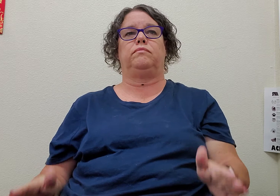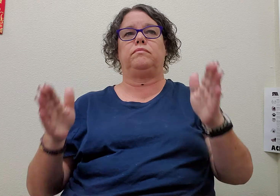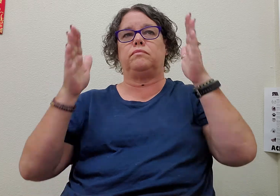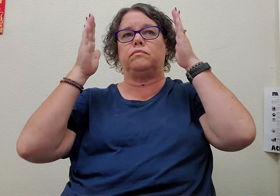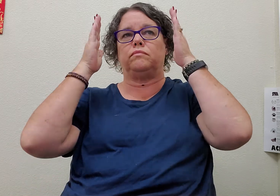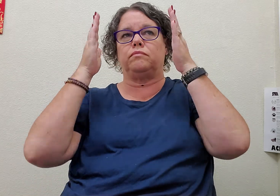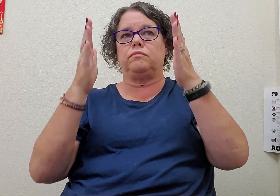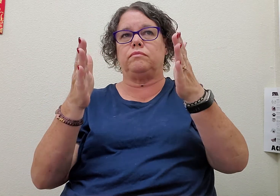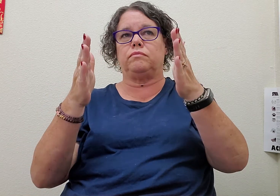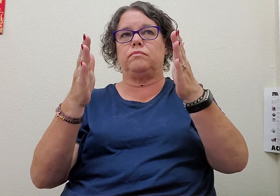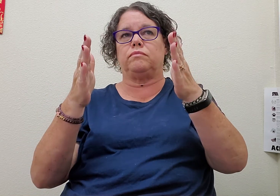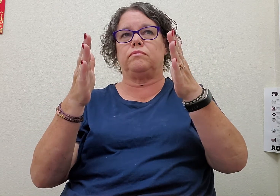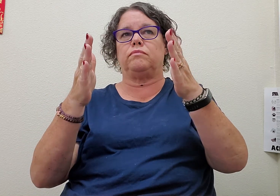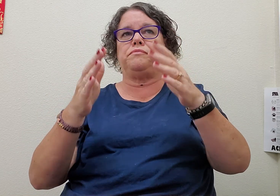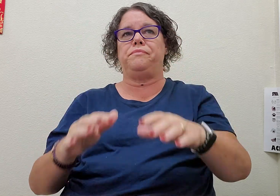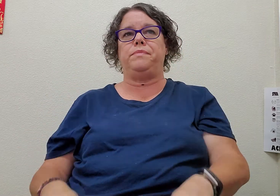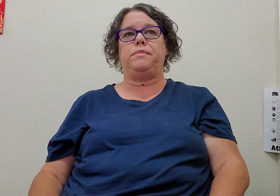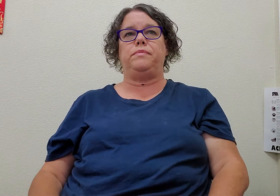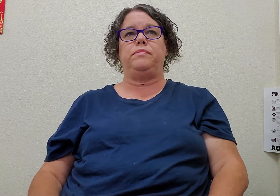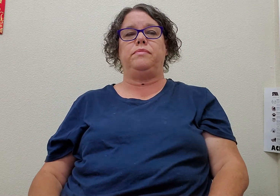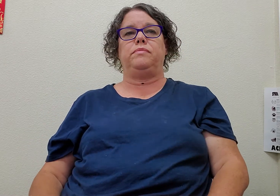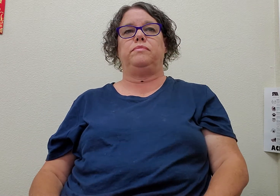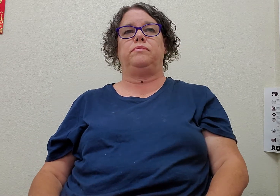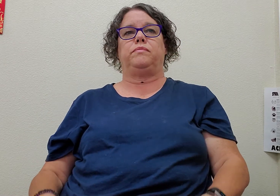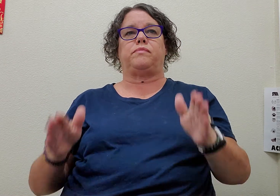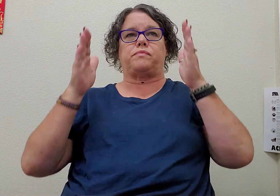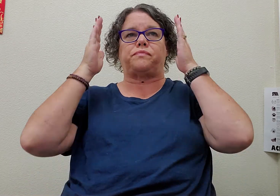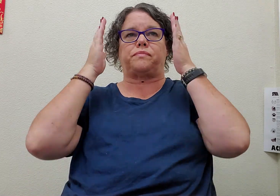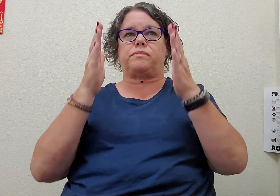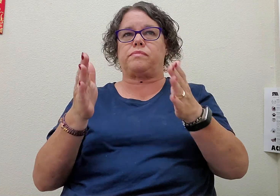pay attention inattentive (not attentive)